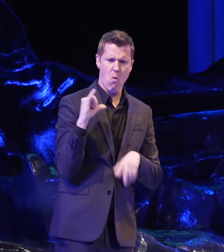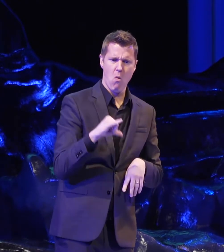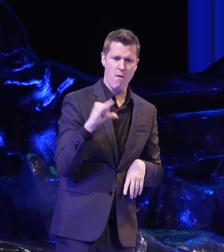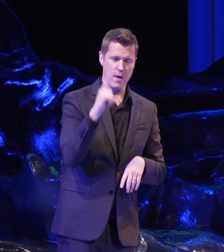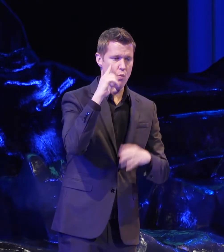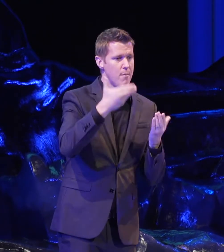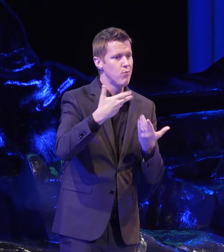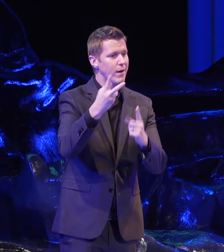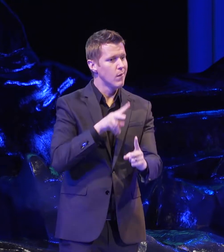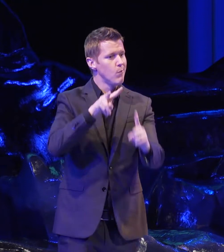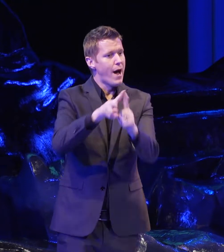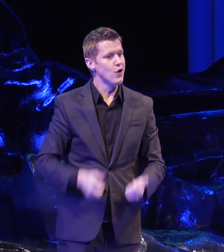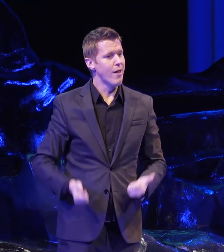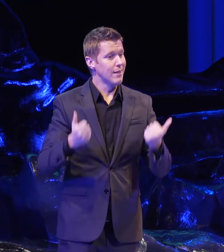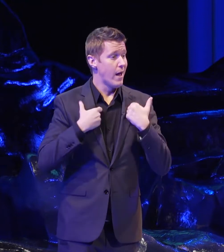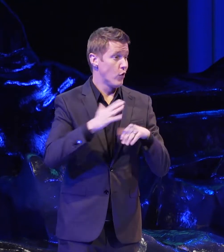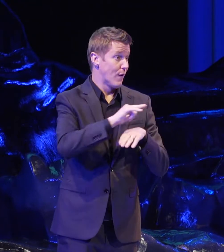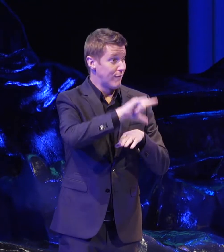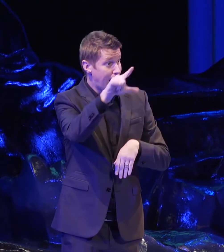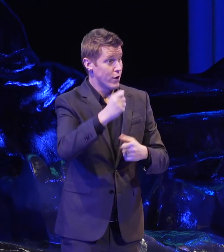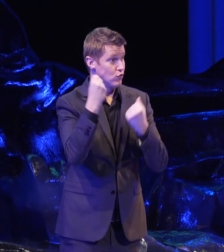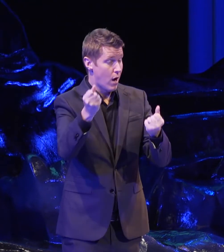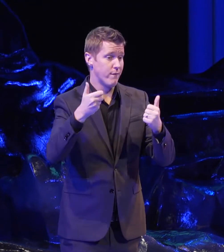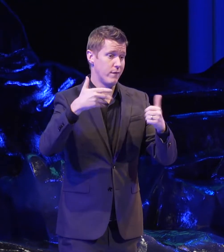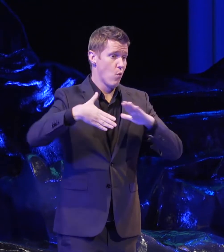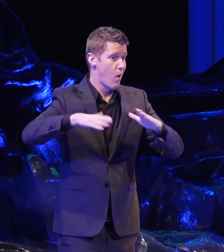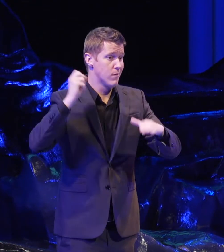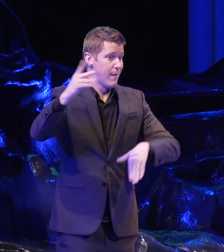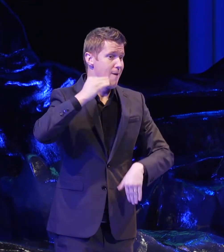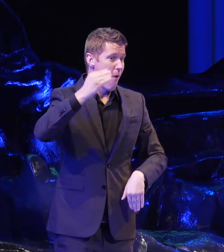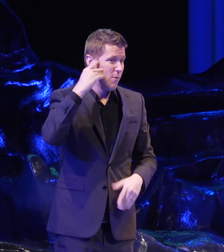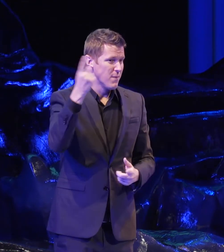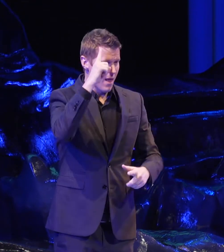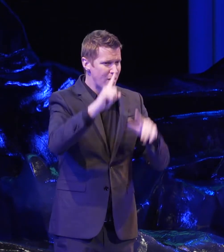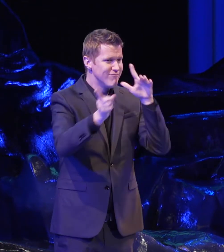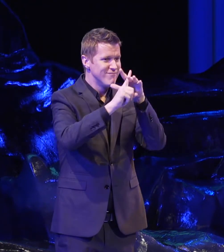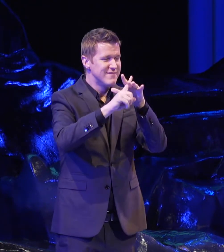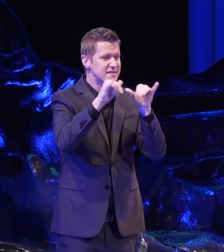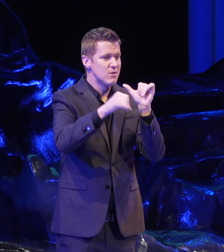on your flight or your drive or your walk back home. Something that's gonna stick with you, that you think was of particular value,